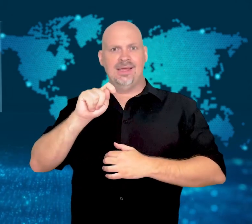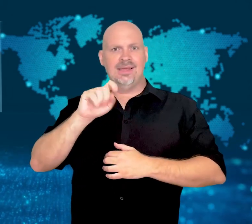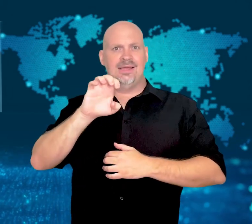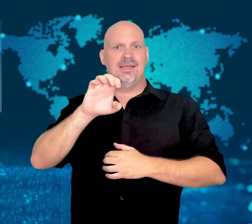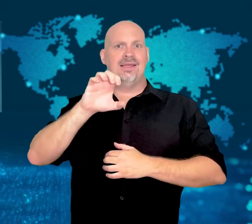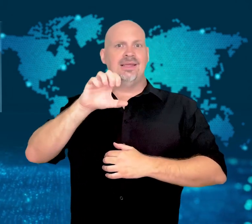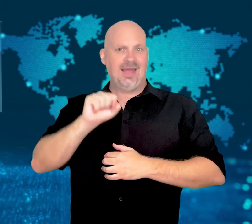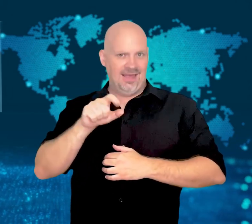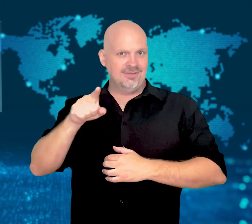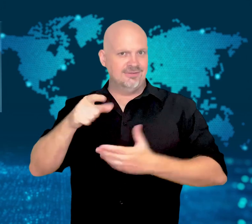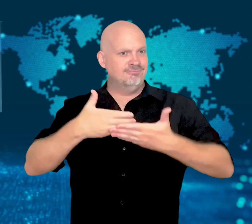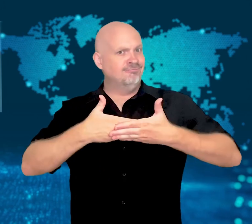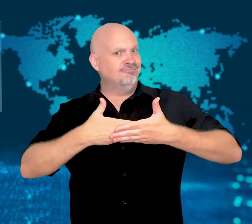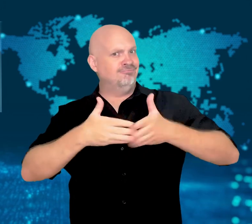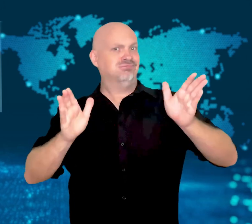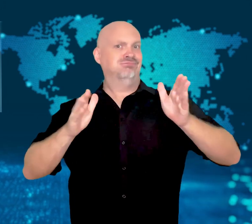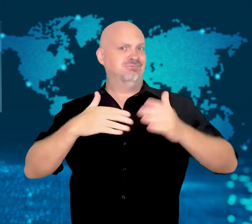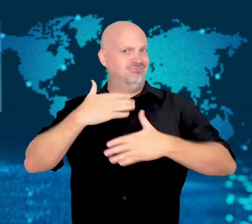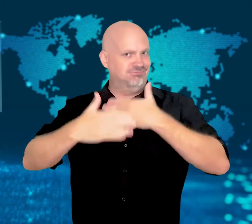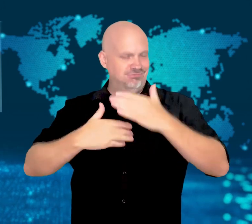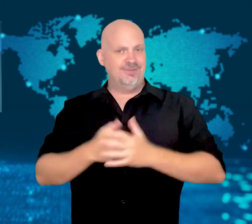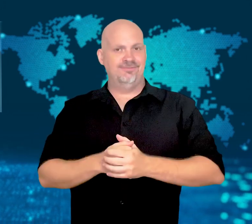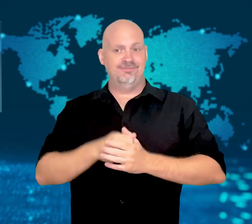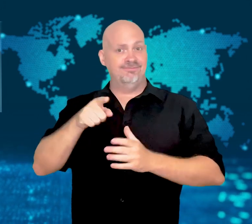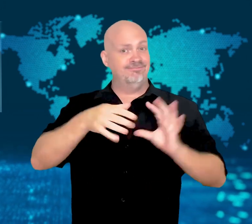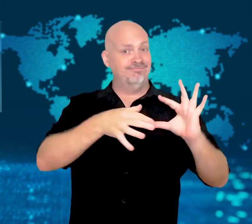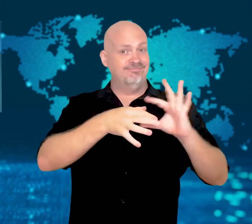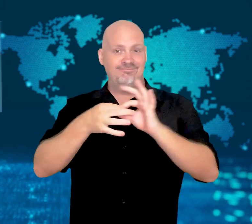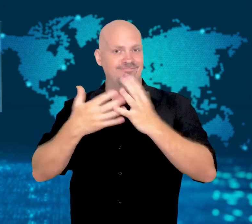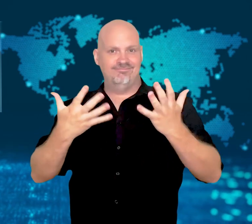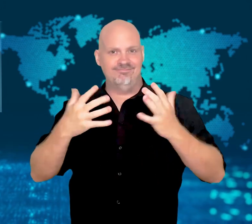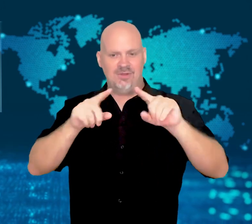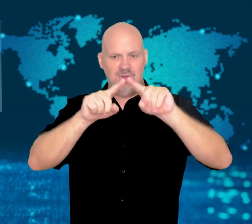on billions of computers.